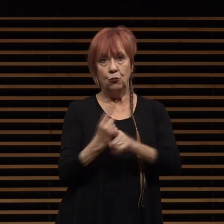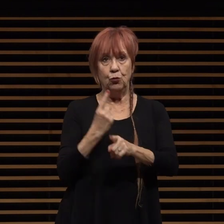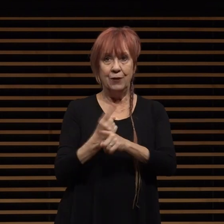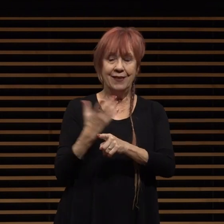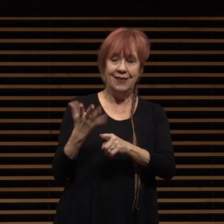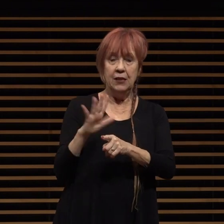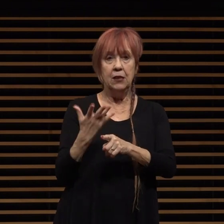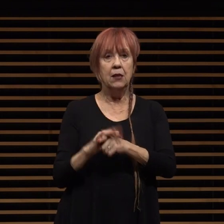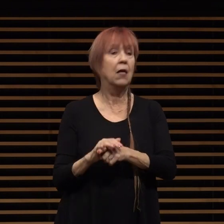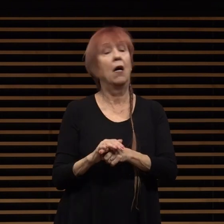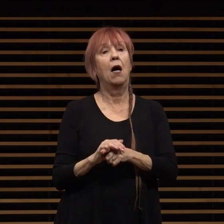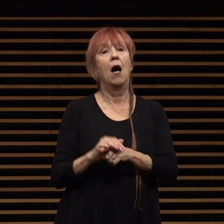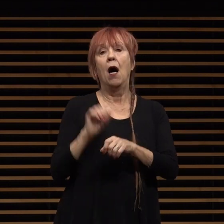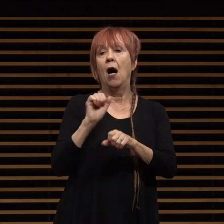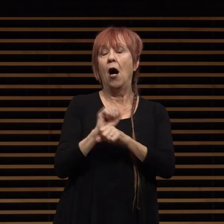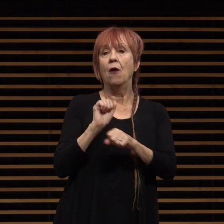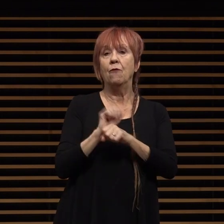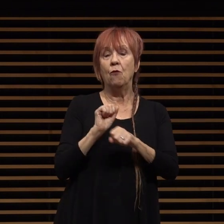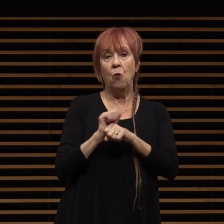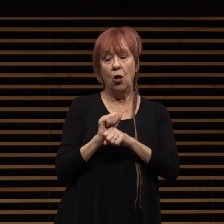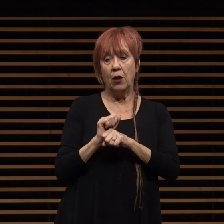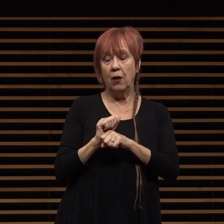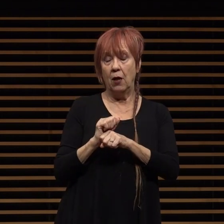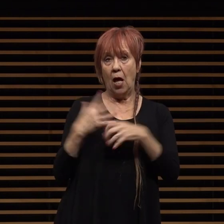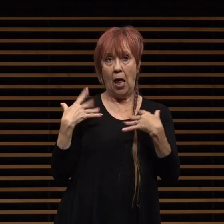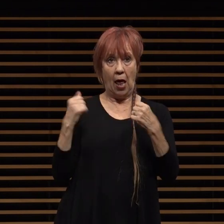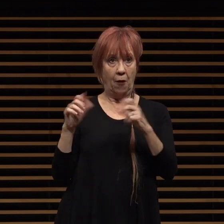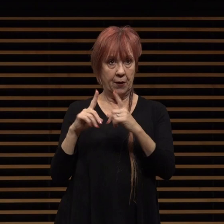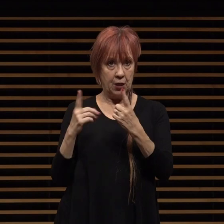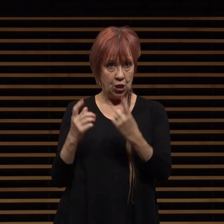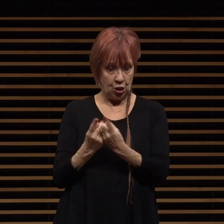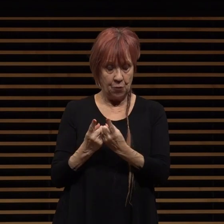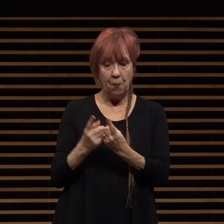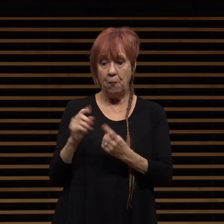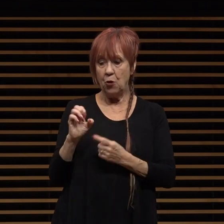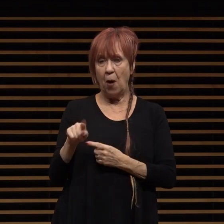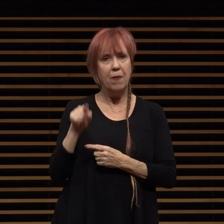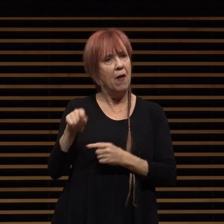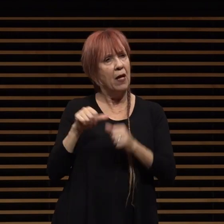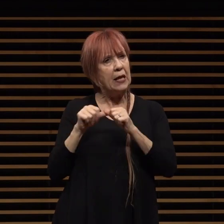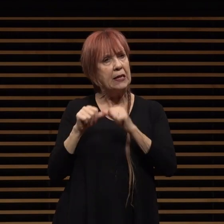an ongoing work of the health department